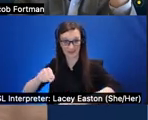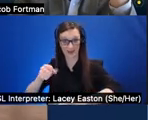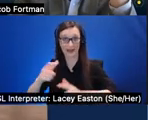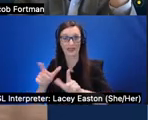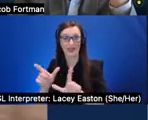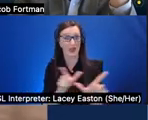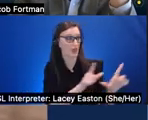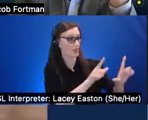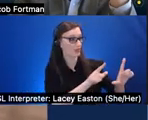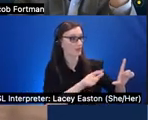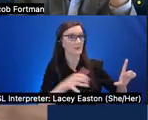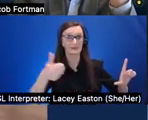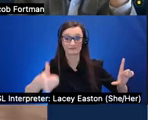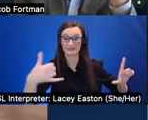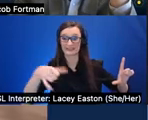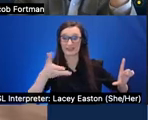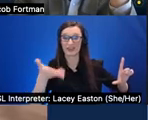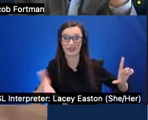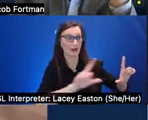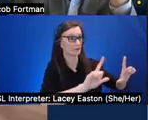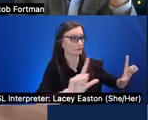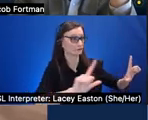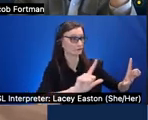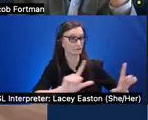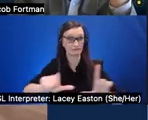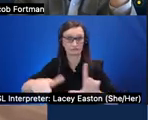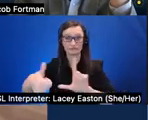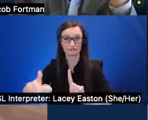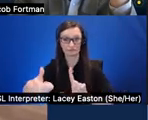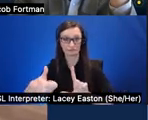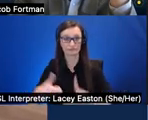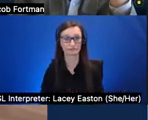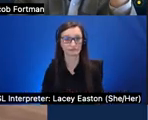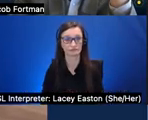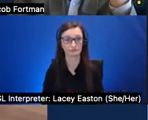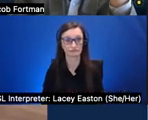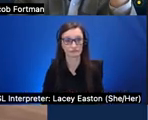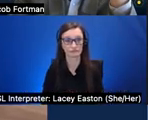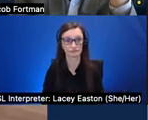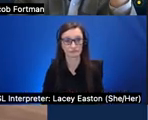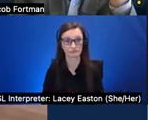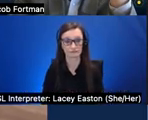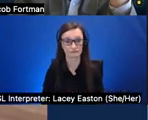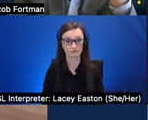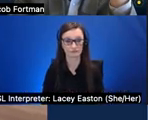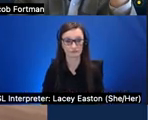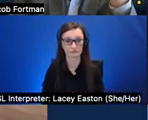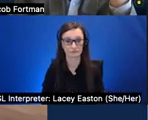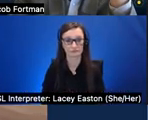where these objects are around them and in the second application solar system this is another